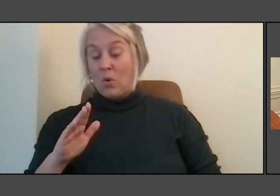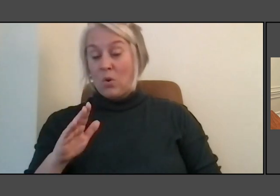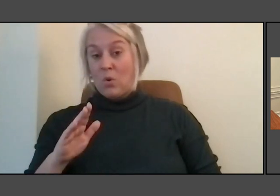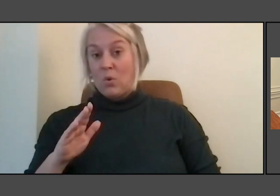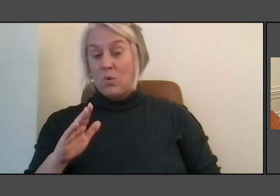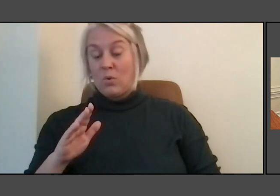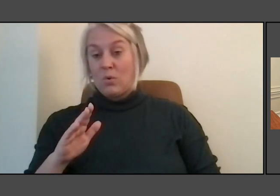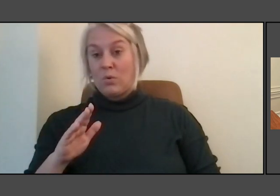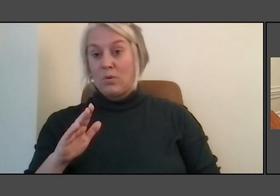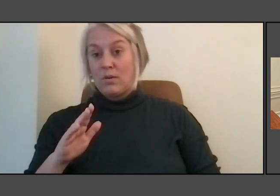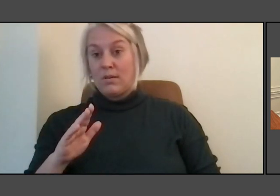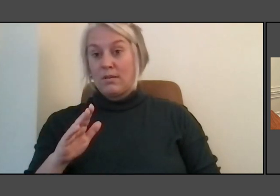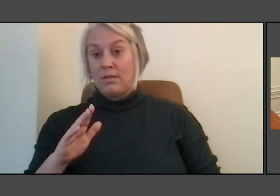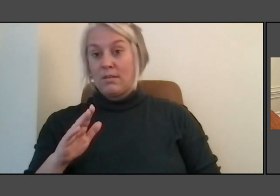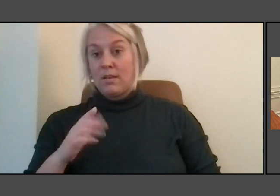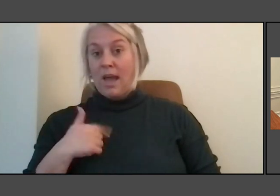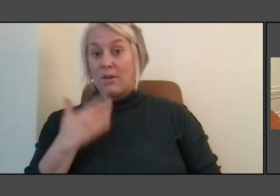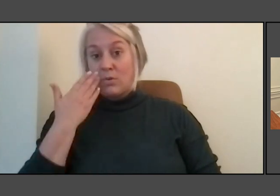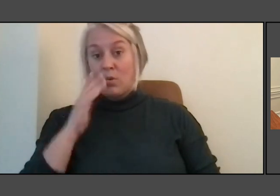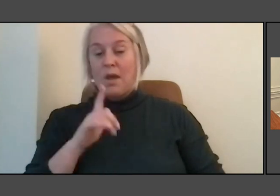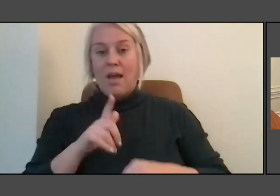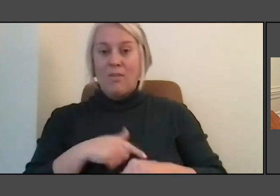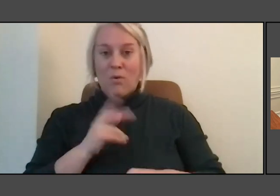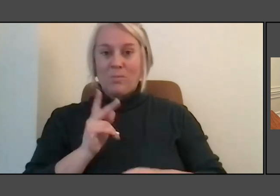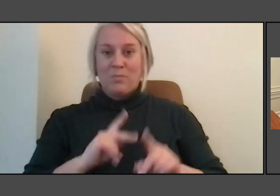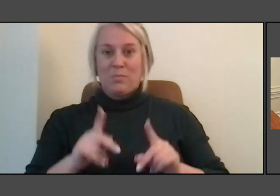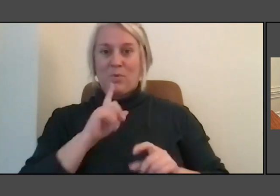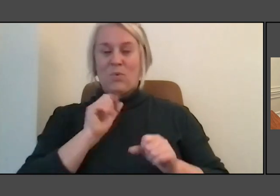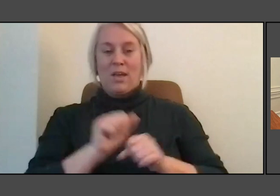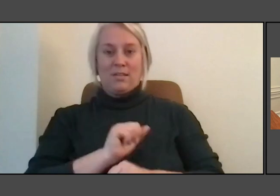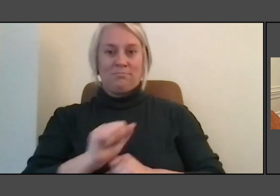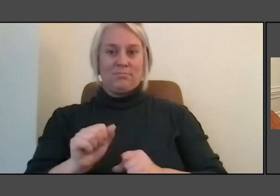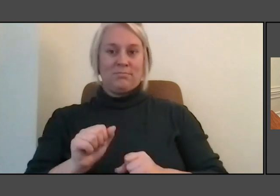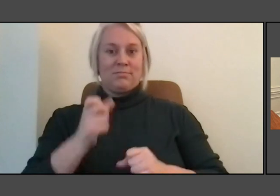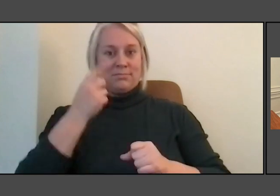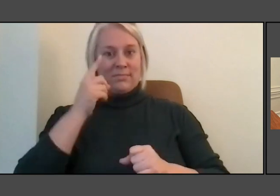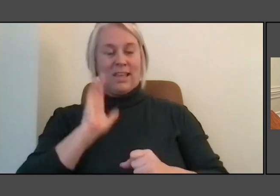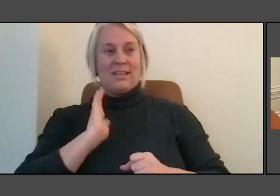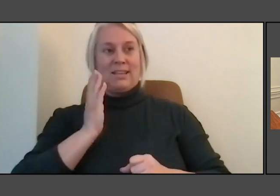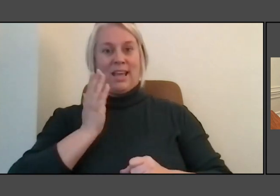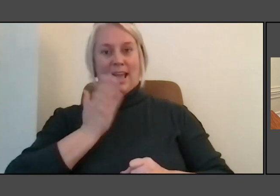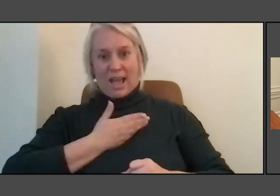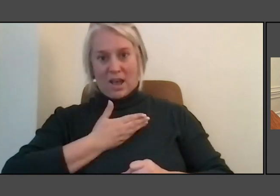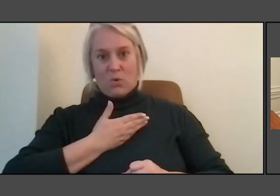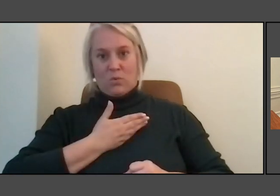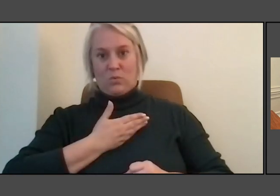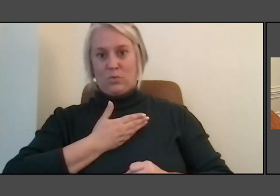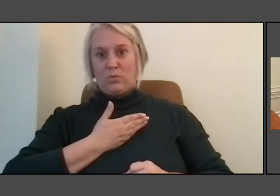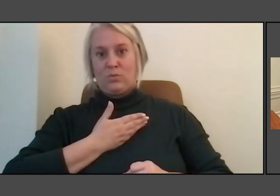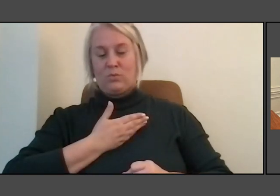people will understand what our record will be, I can't even think.